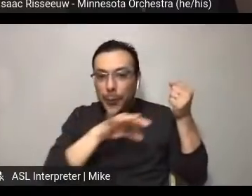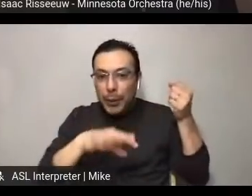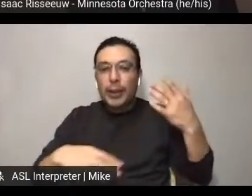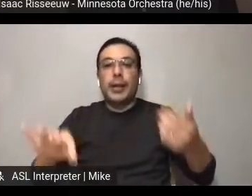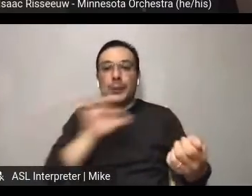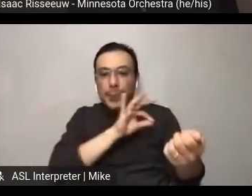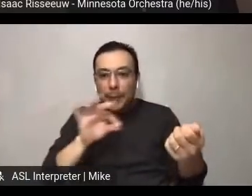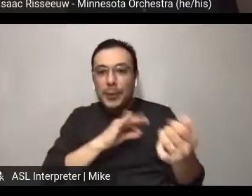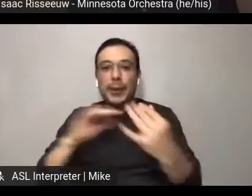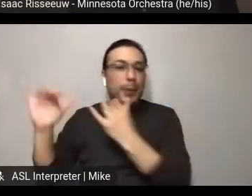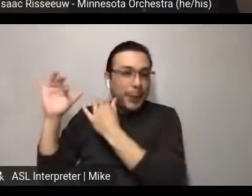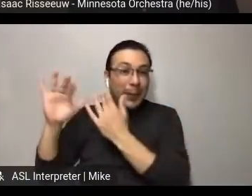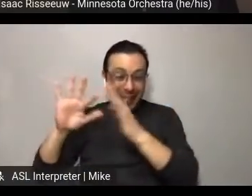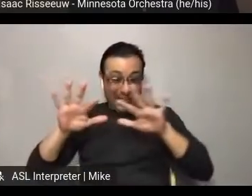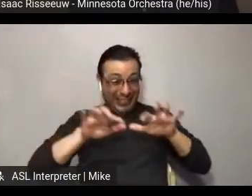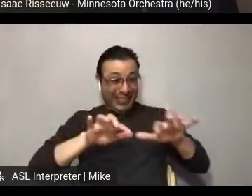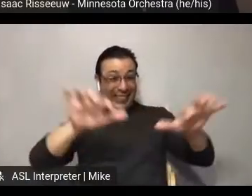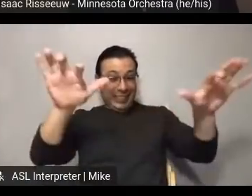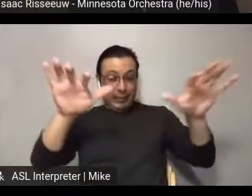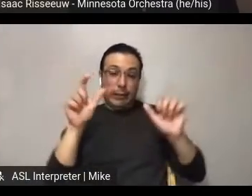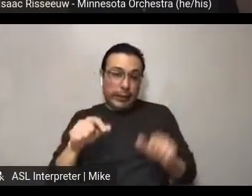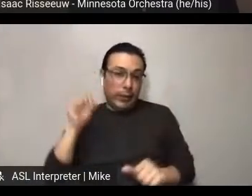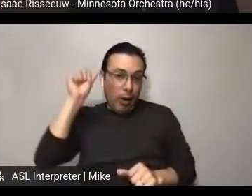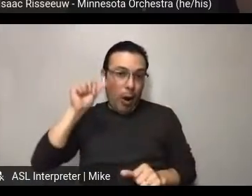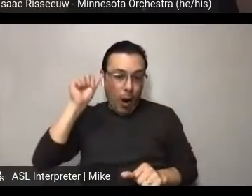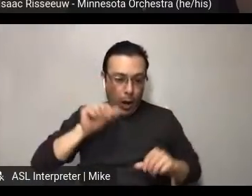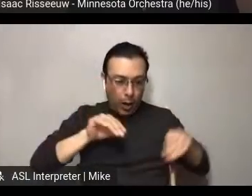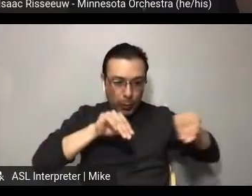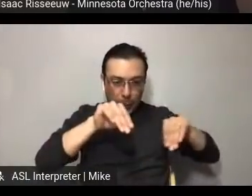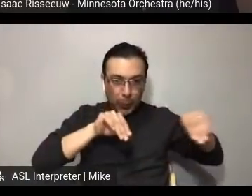we kinda had a mechanism in place already, in terms of content planning.